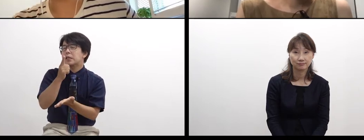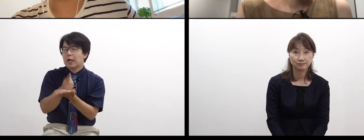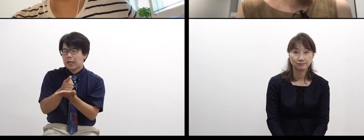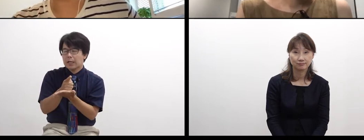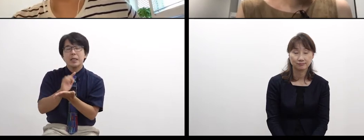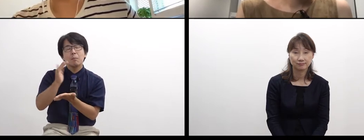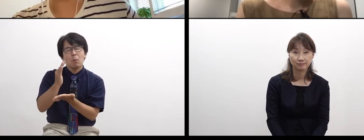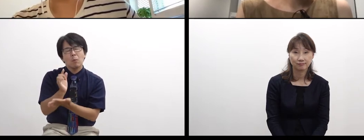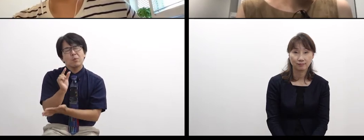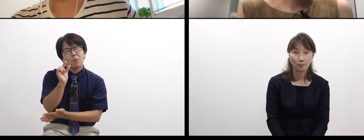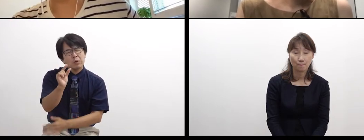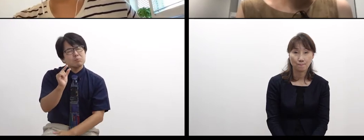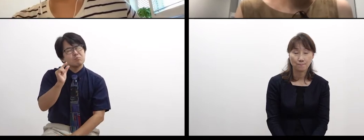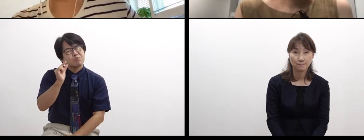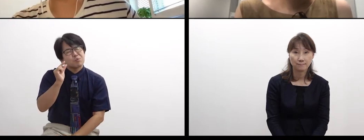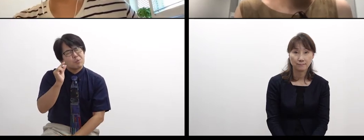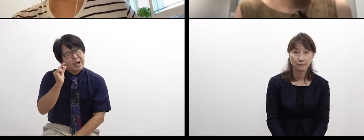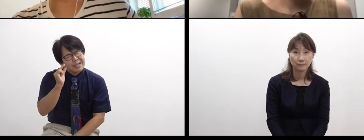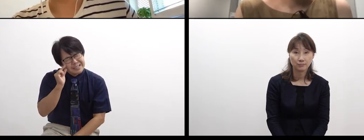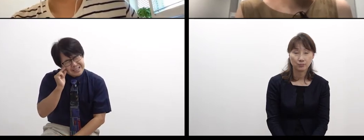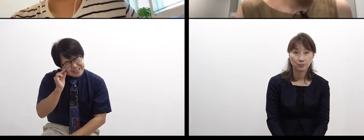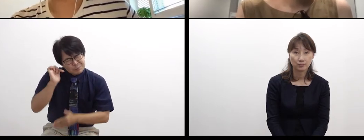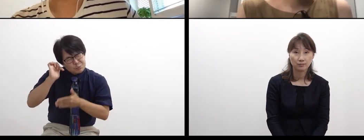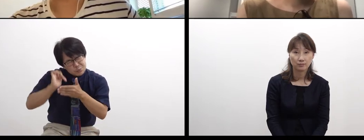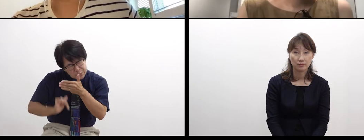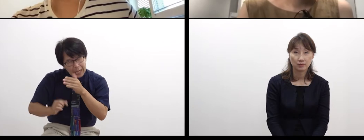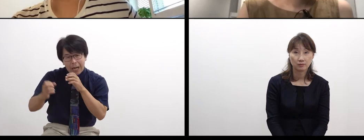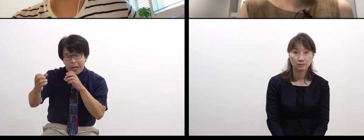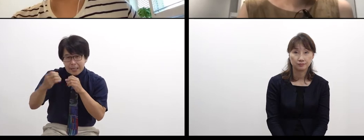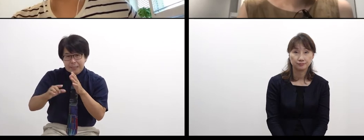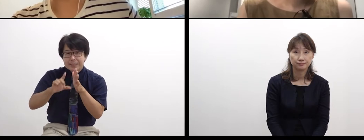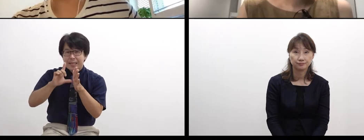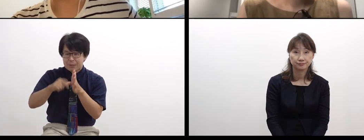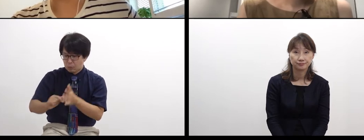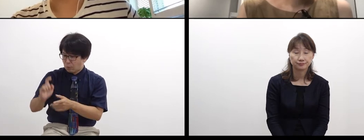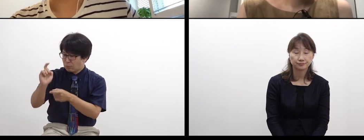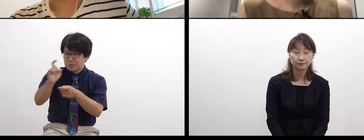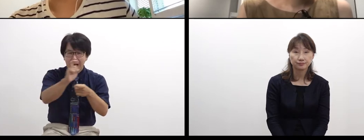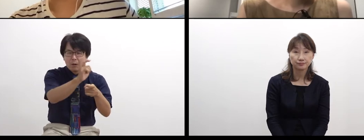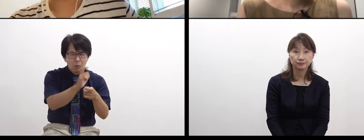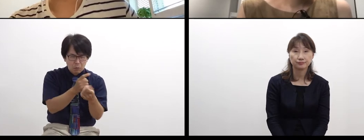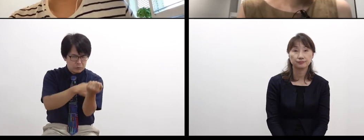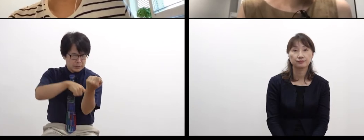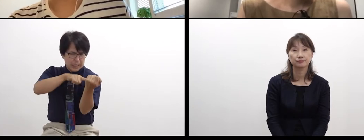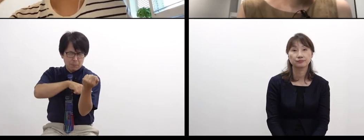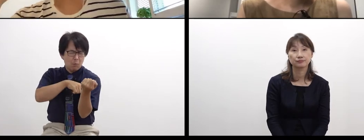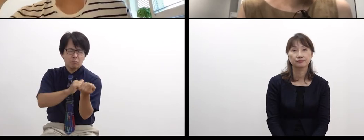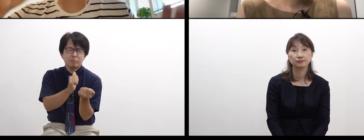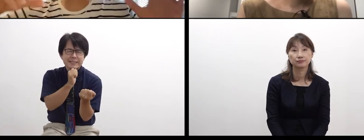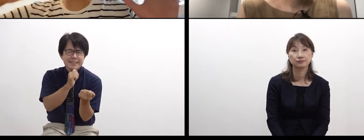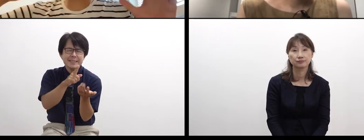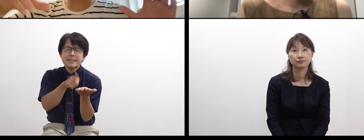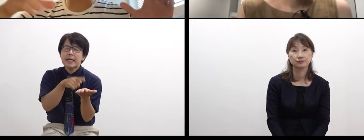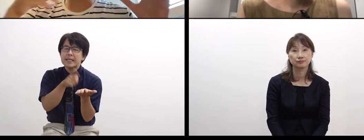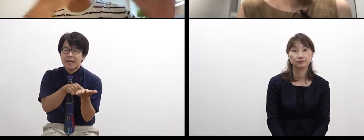sometimes I don’t have words to directly say what I think,